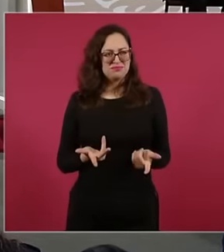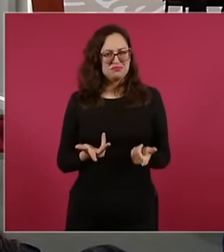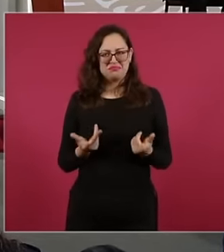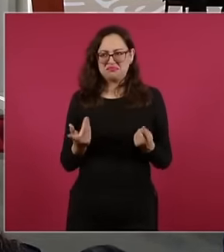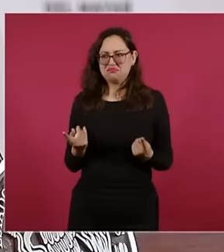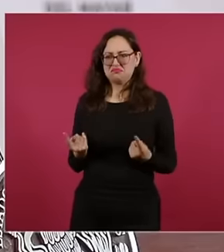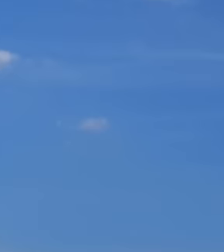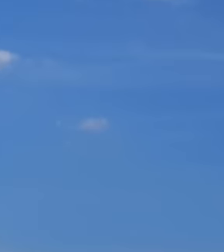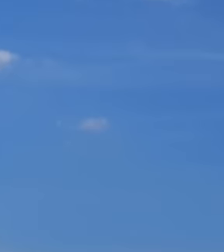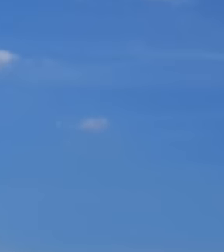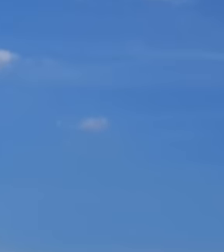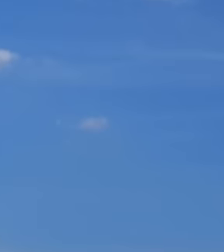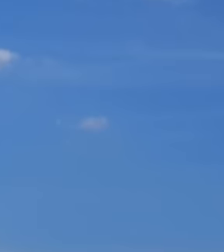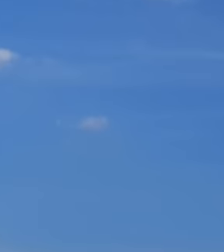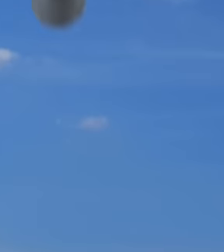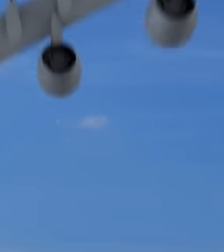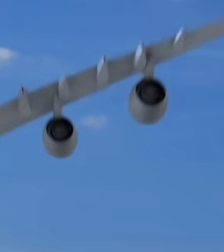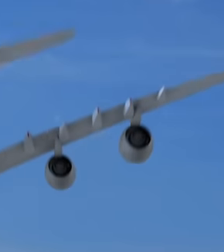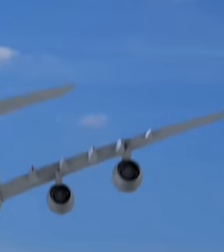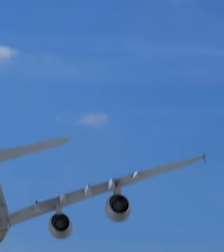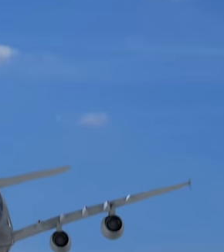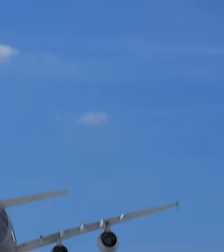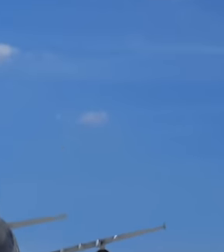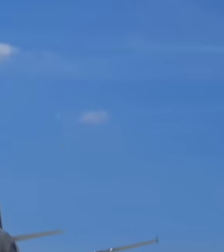that It has nothing to do with